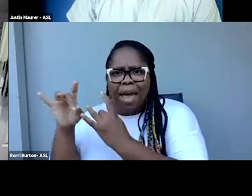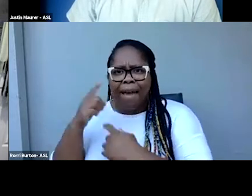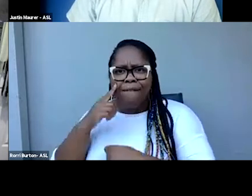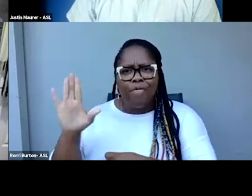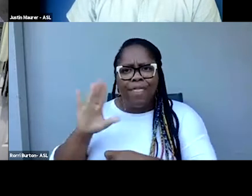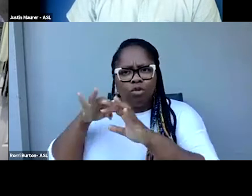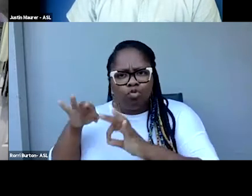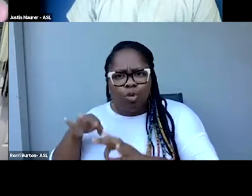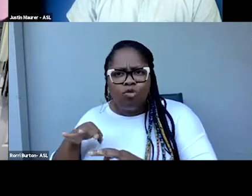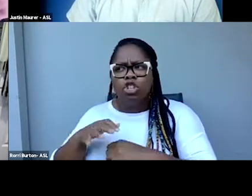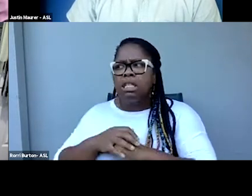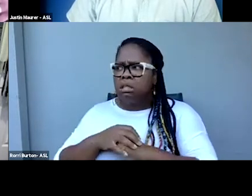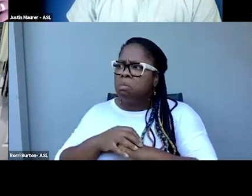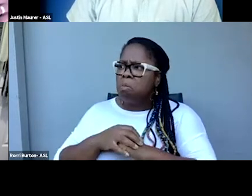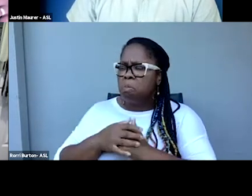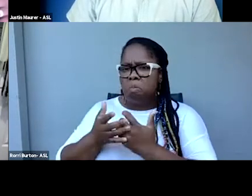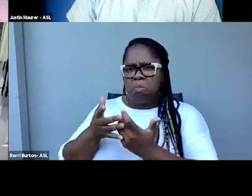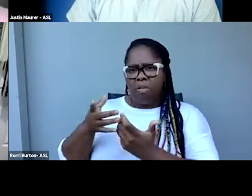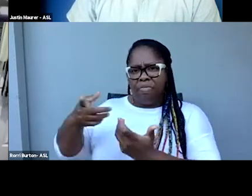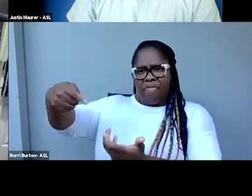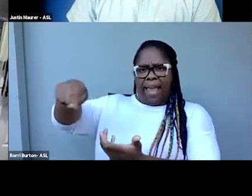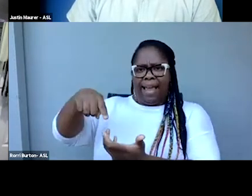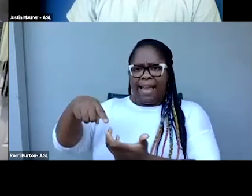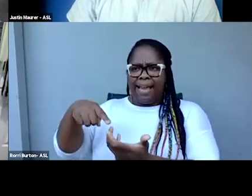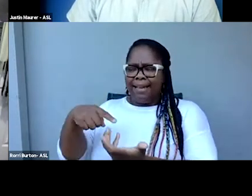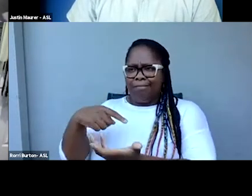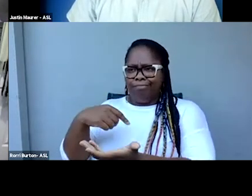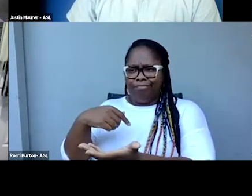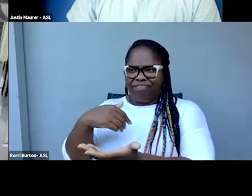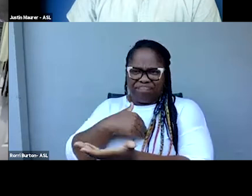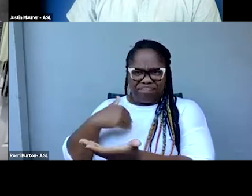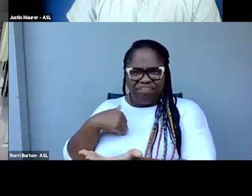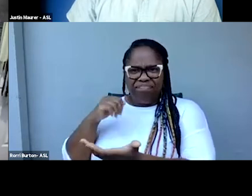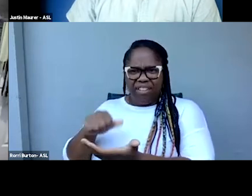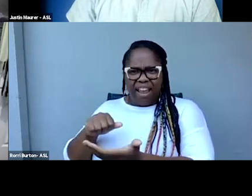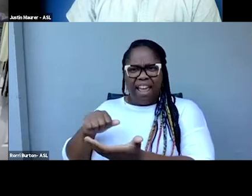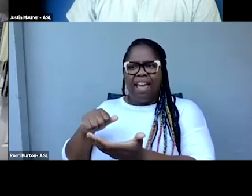and audience members can just share what was